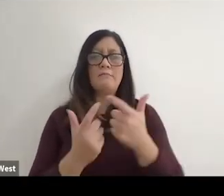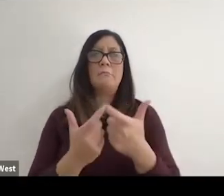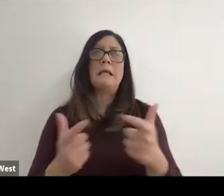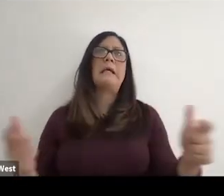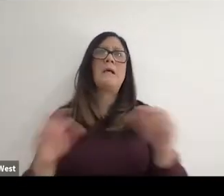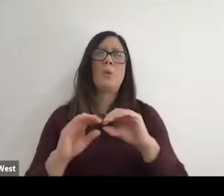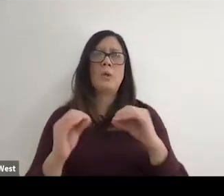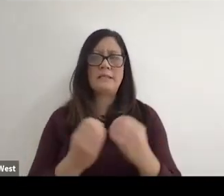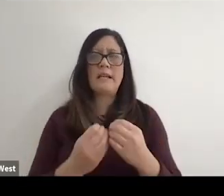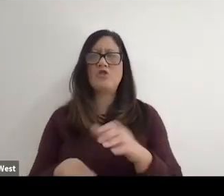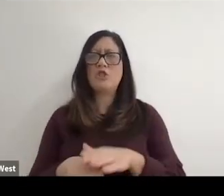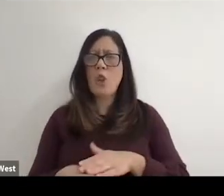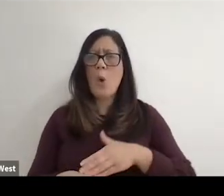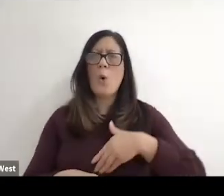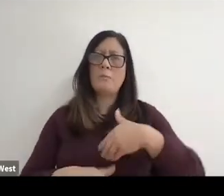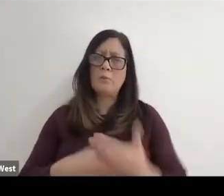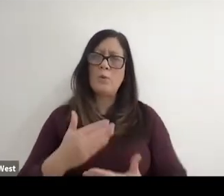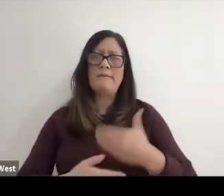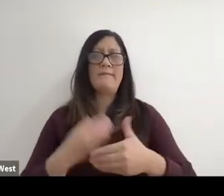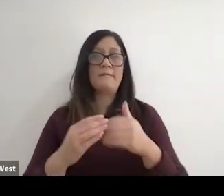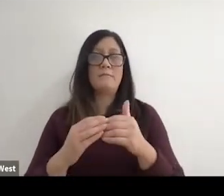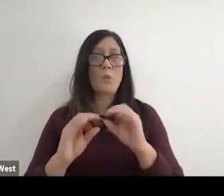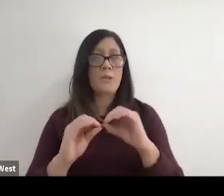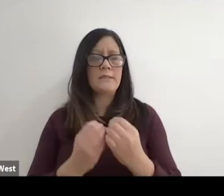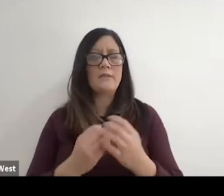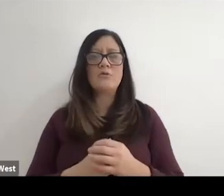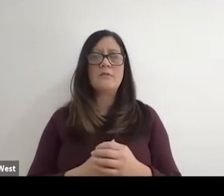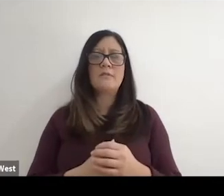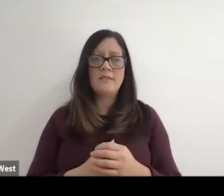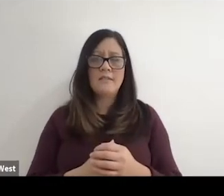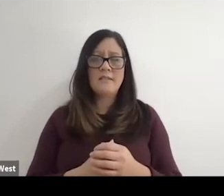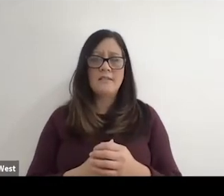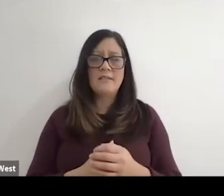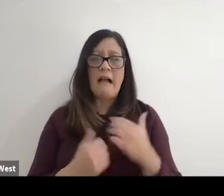a very slow moving organization and and you know I had all these big goals.